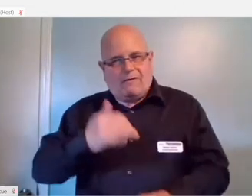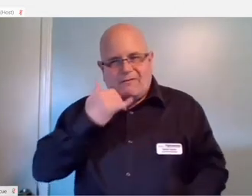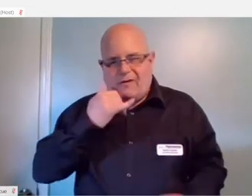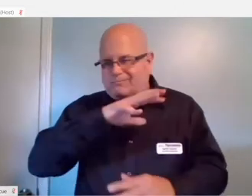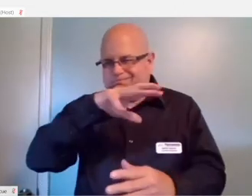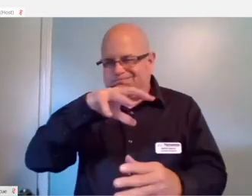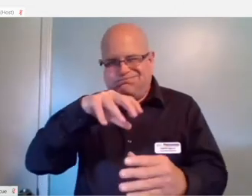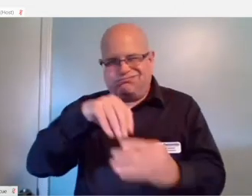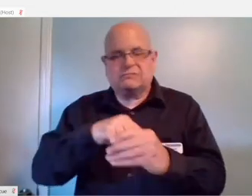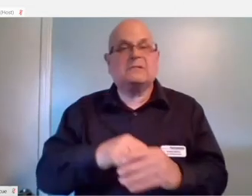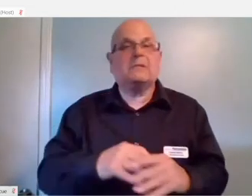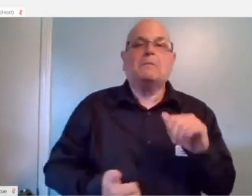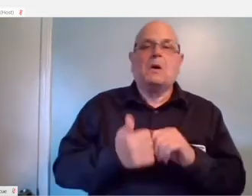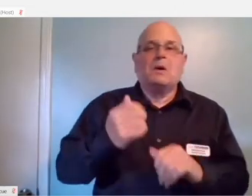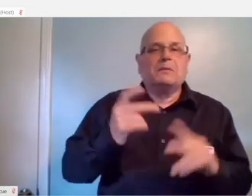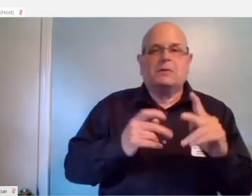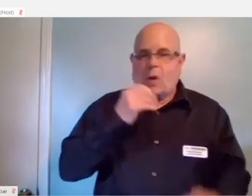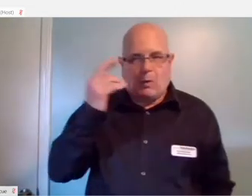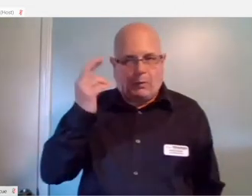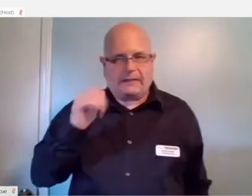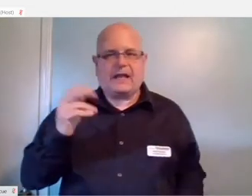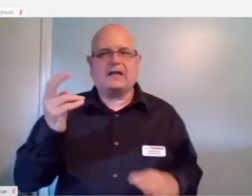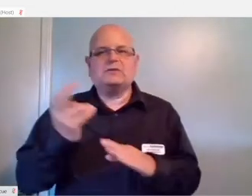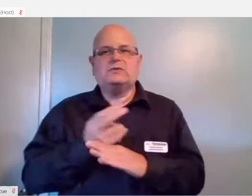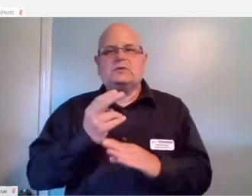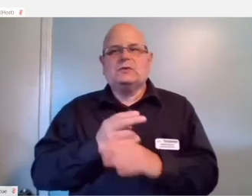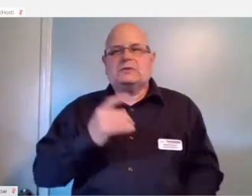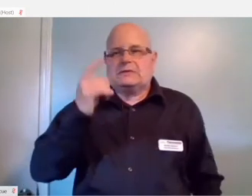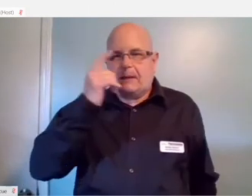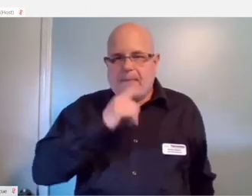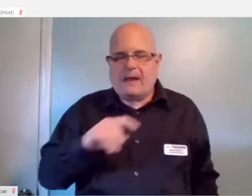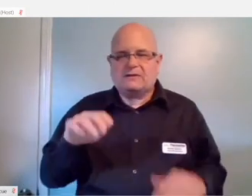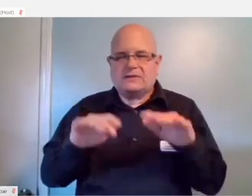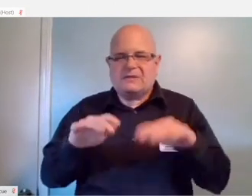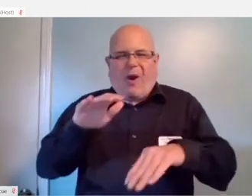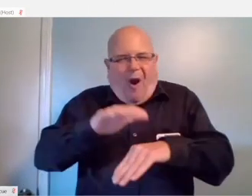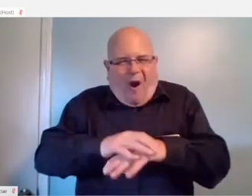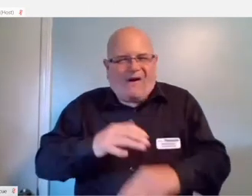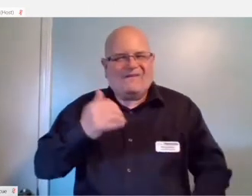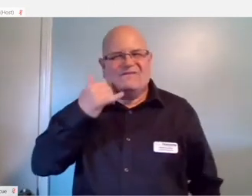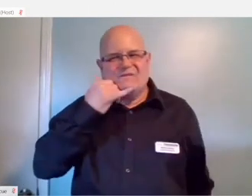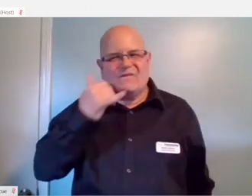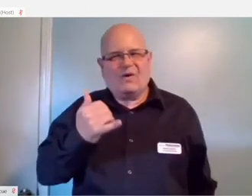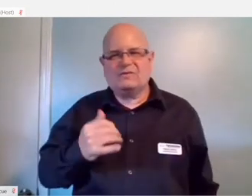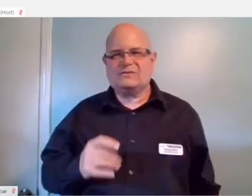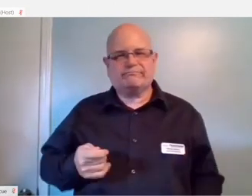Many don't realize you can use a mouse and keyboard on your phone just by plugging it in.